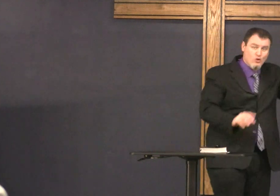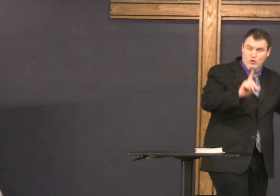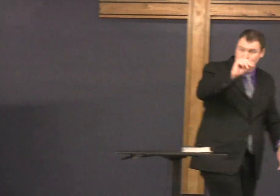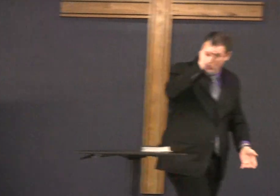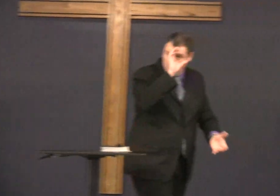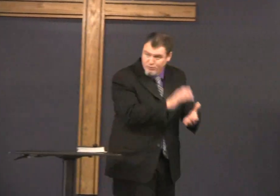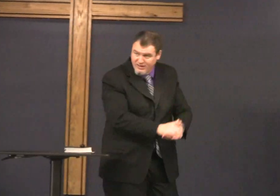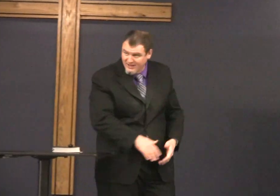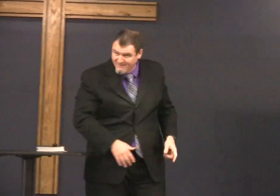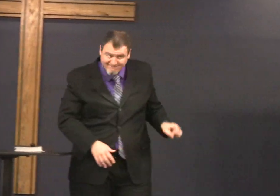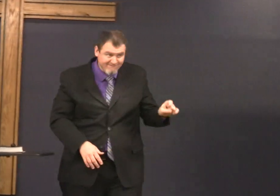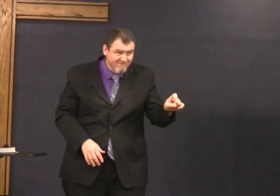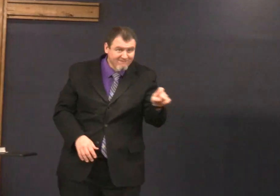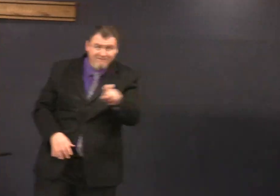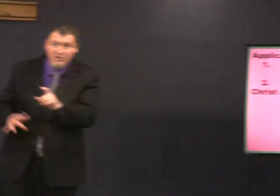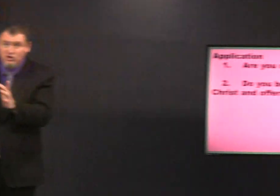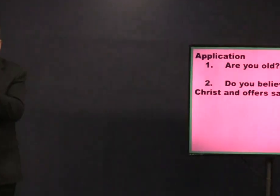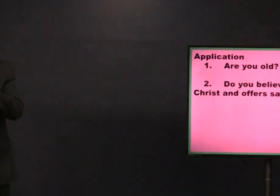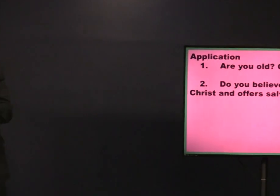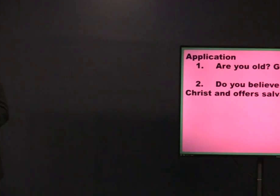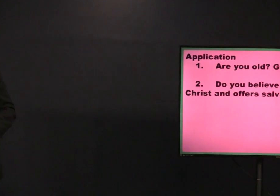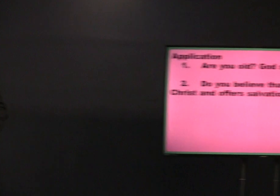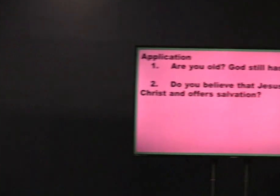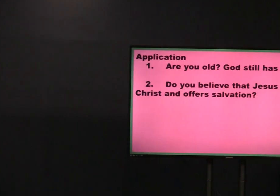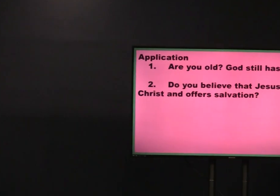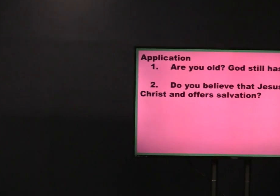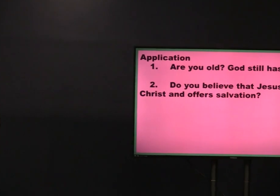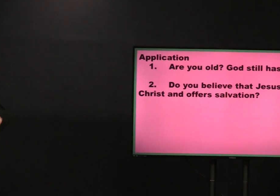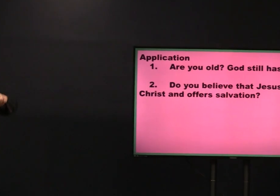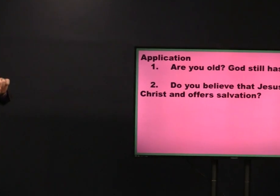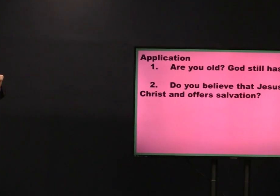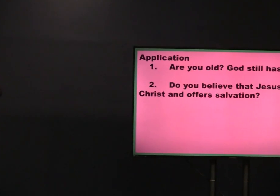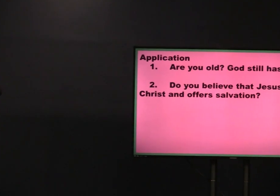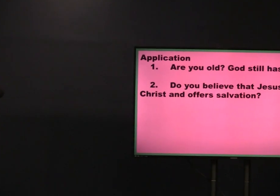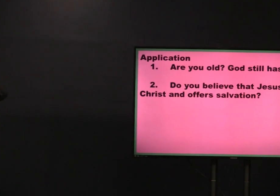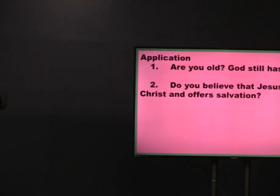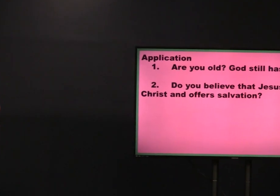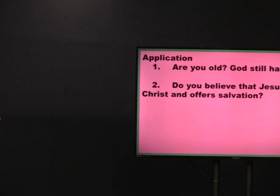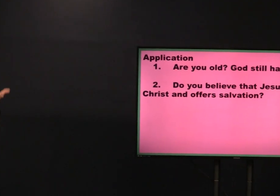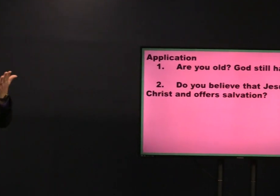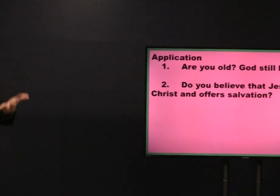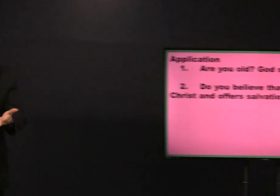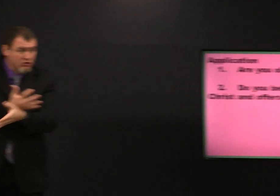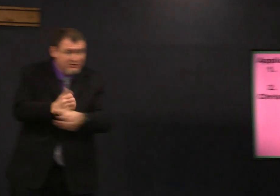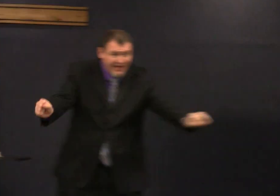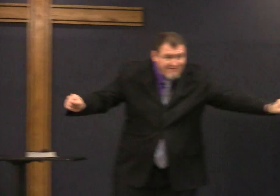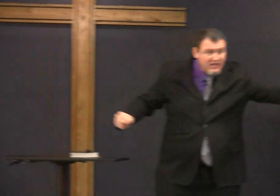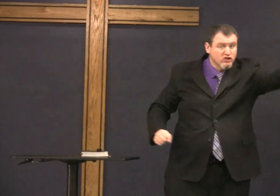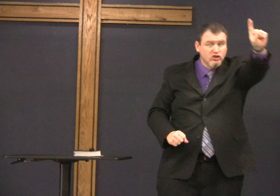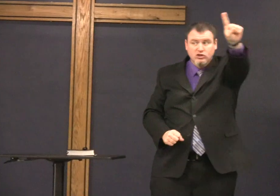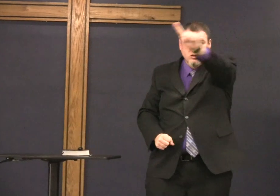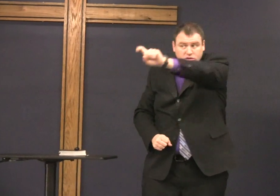number two do you believe that Jesus is the Christ and offers salvation